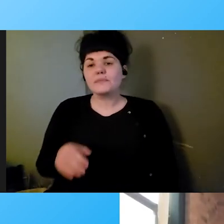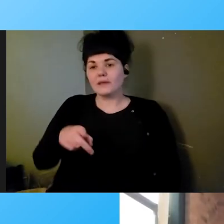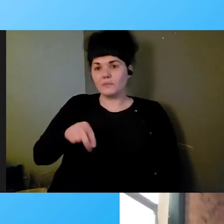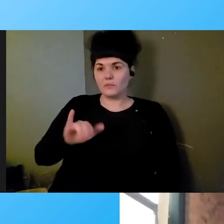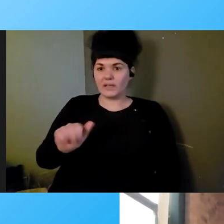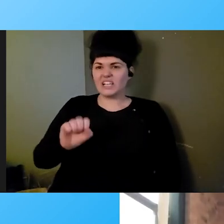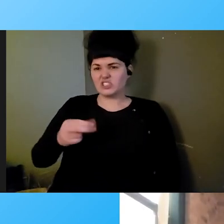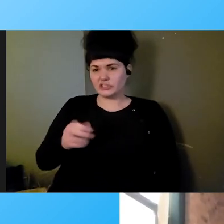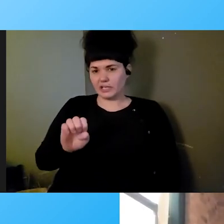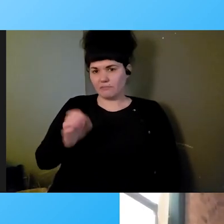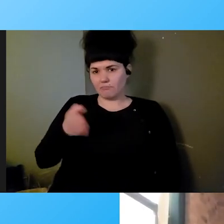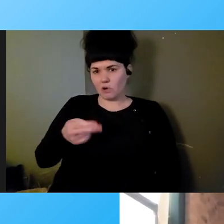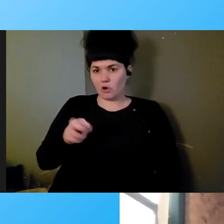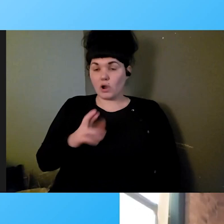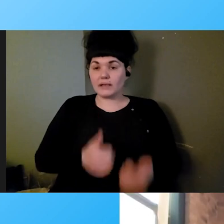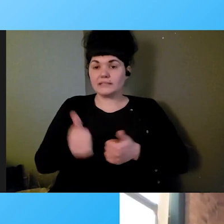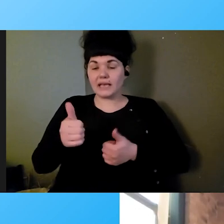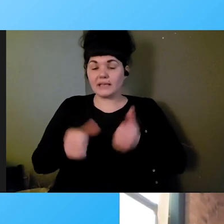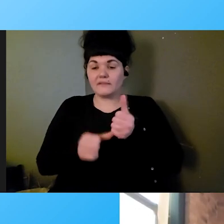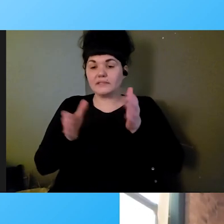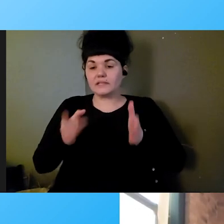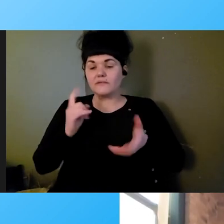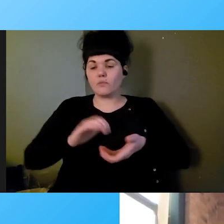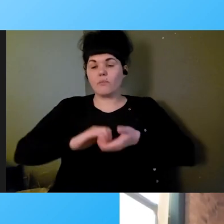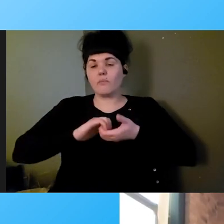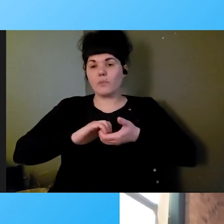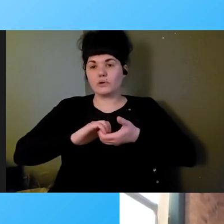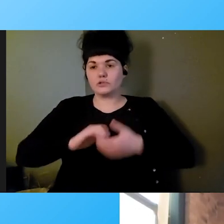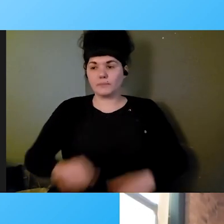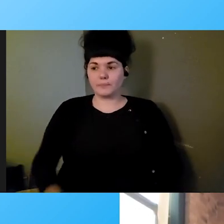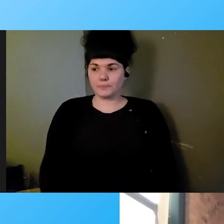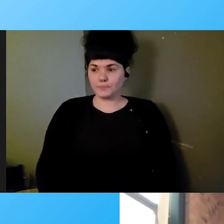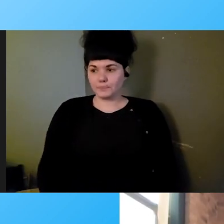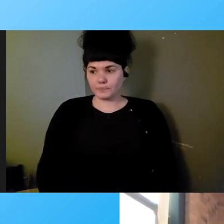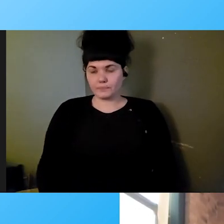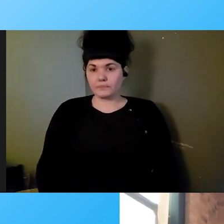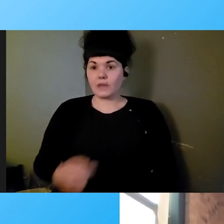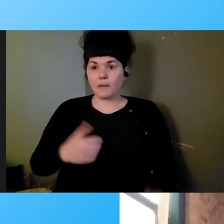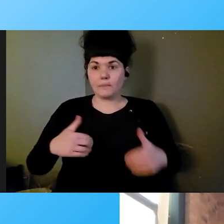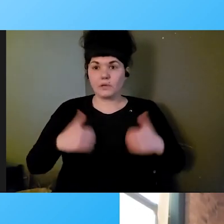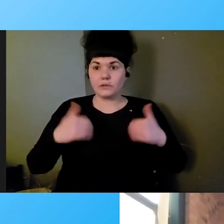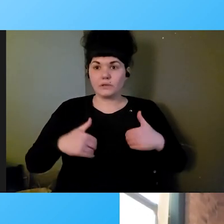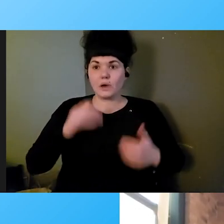executive assistant at The Partnership, and I am a young, Brown, disabled woman with